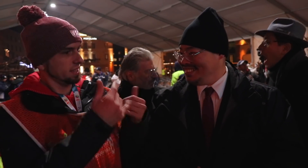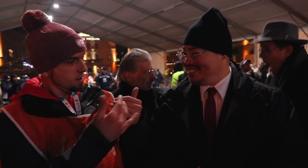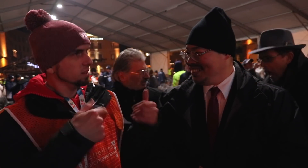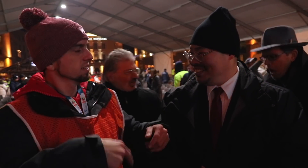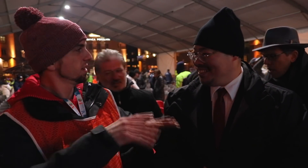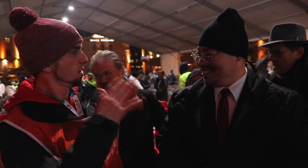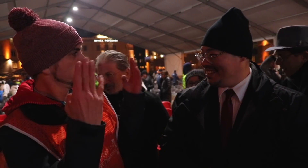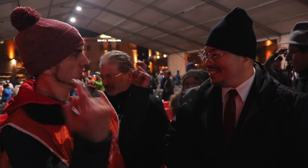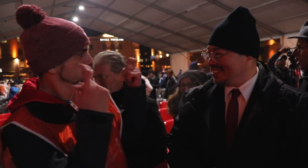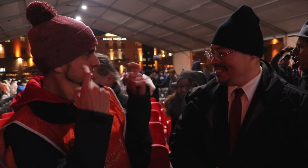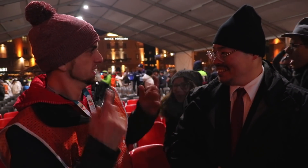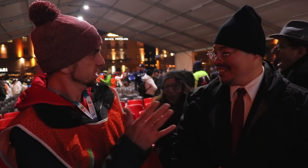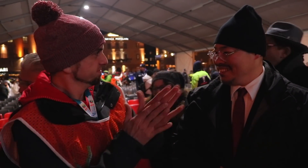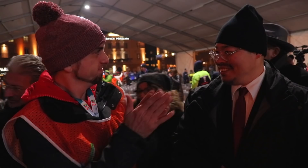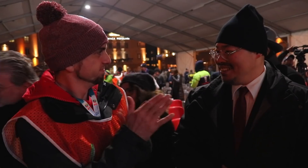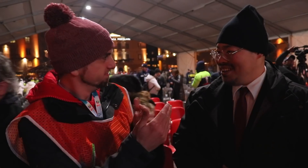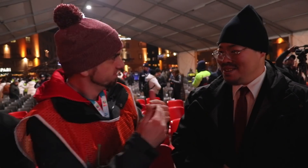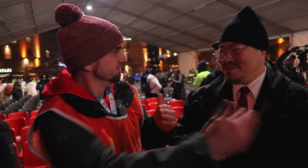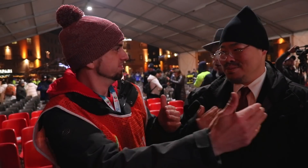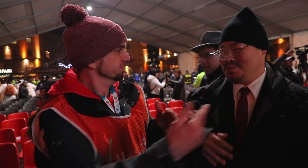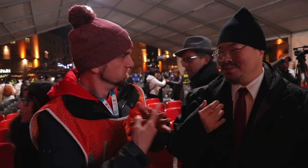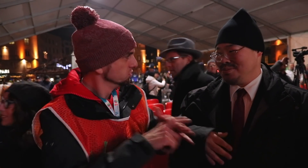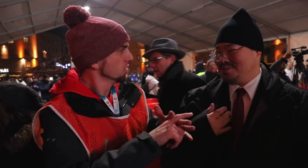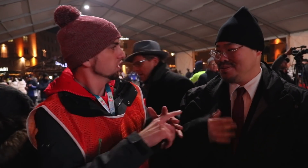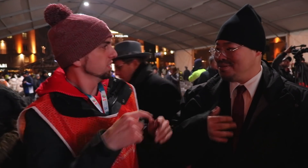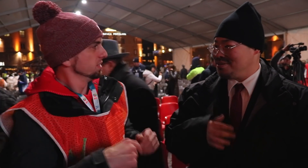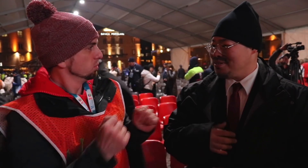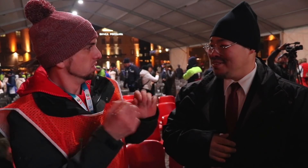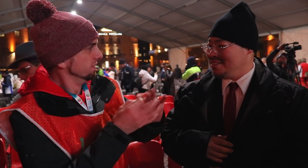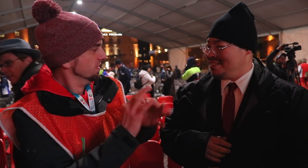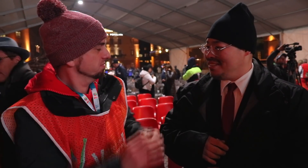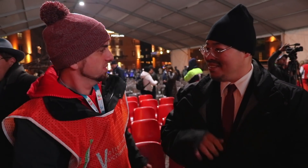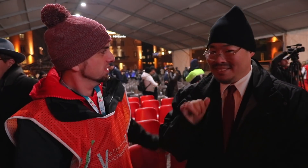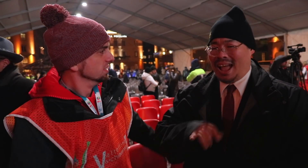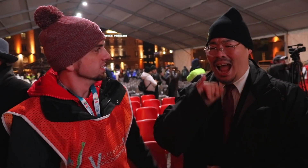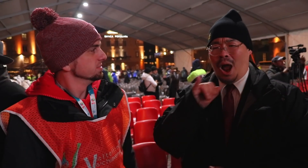Did the opening ceremonies give everything a good start to the Winter Deaflympics?